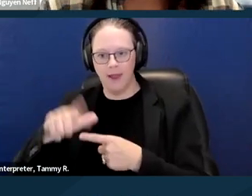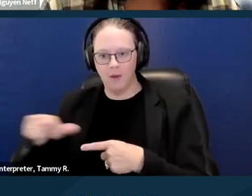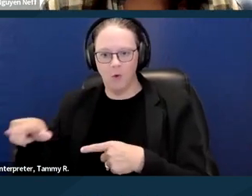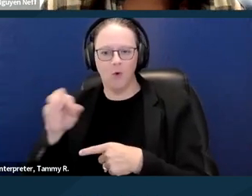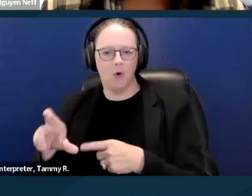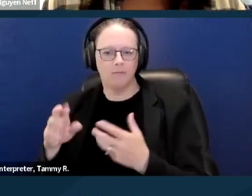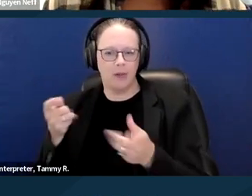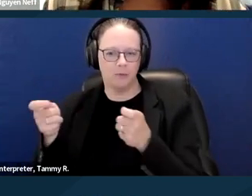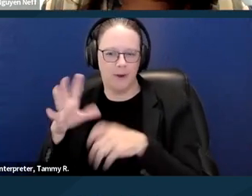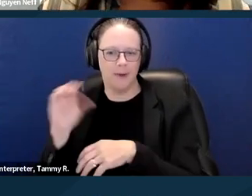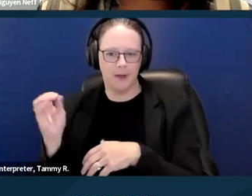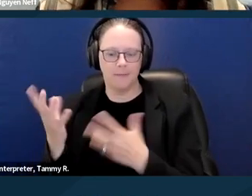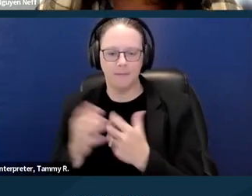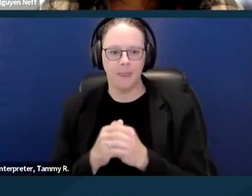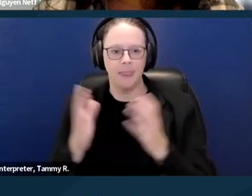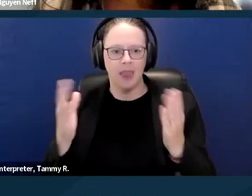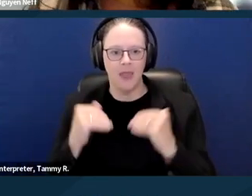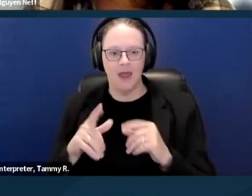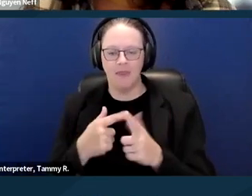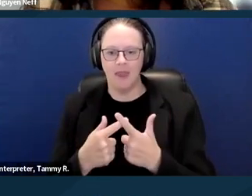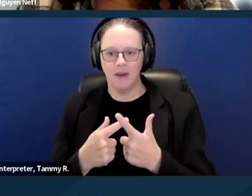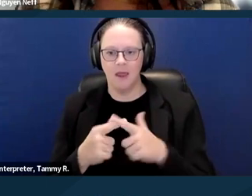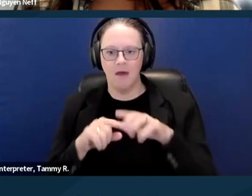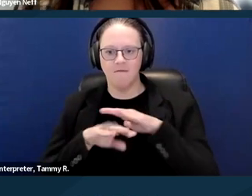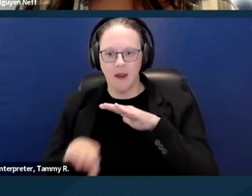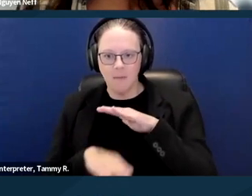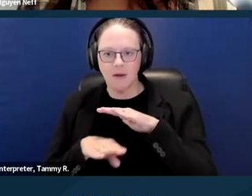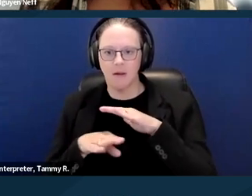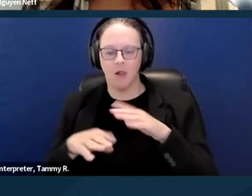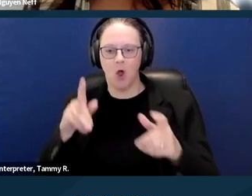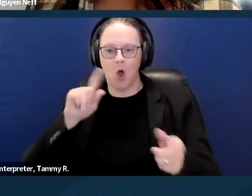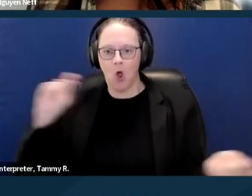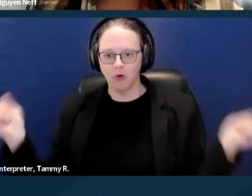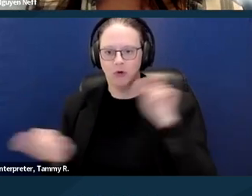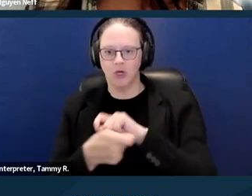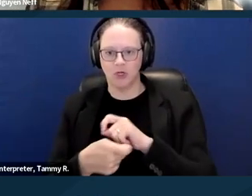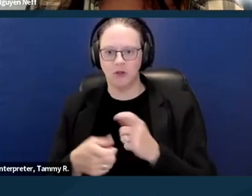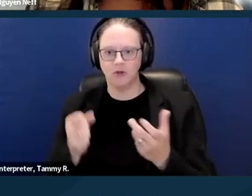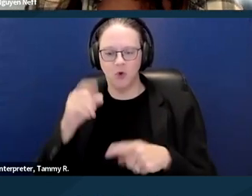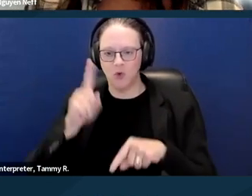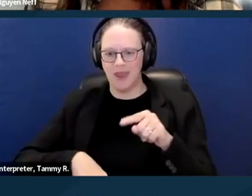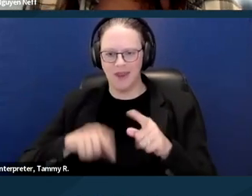And then fundamental alteration, so that you cannot change the essential nature of the services